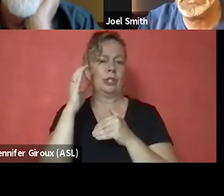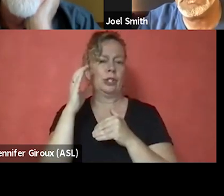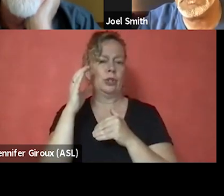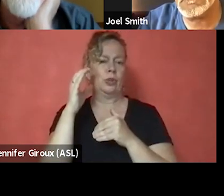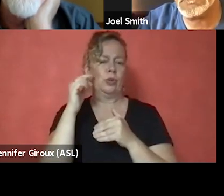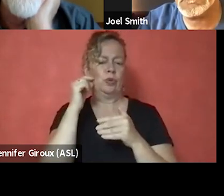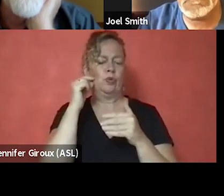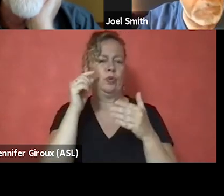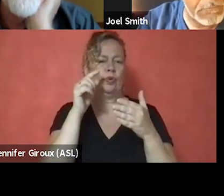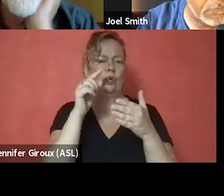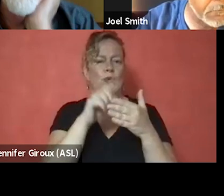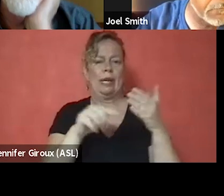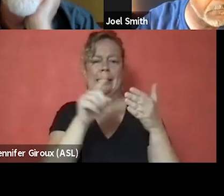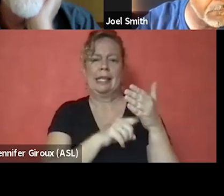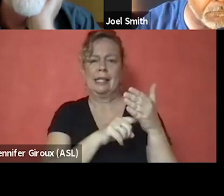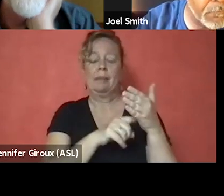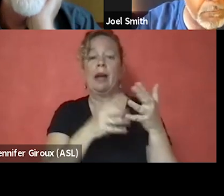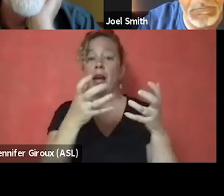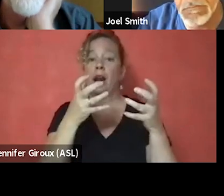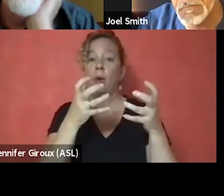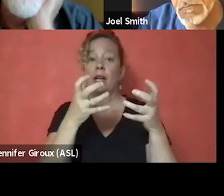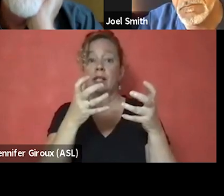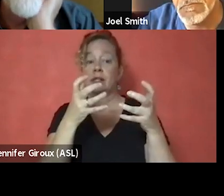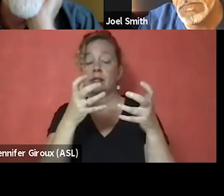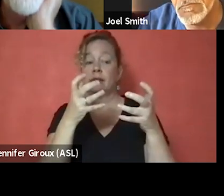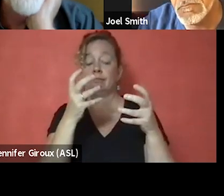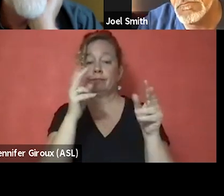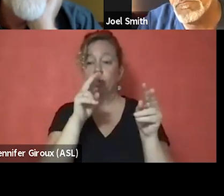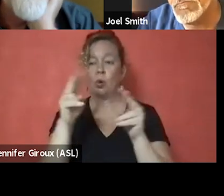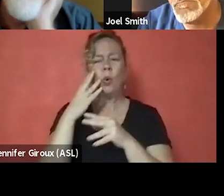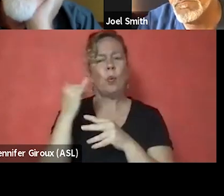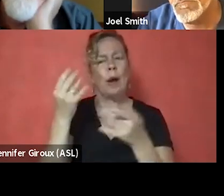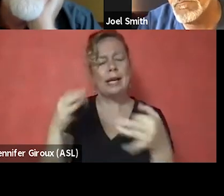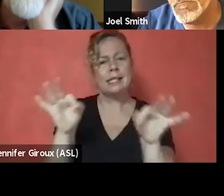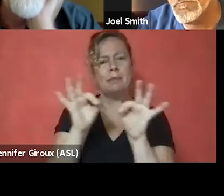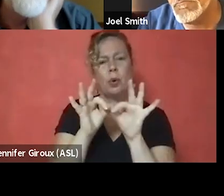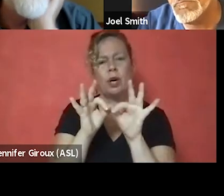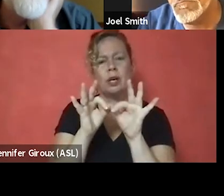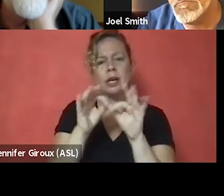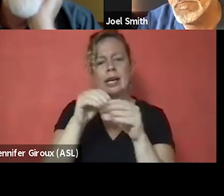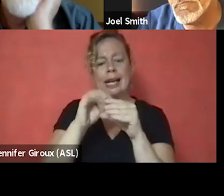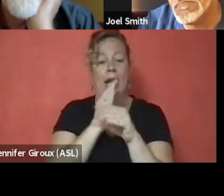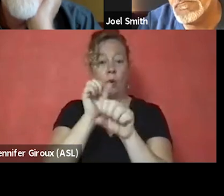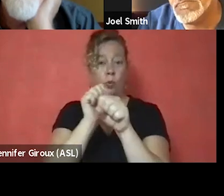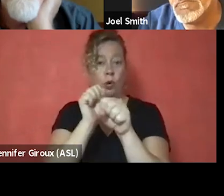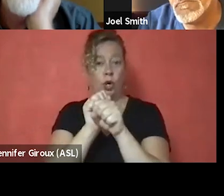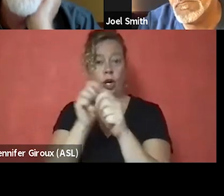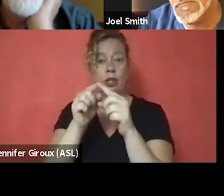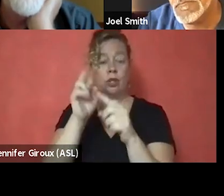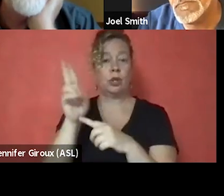And I'd like us to turn our attention for a bit to why is it important in our work to use a racial equity lens